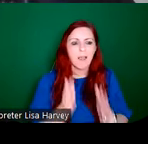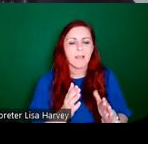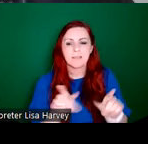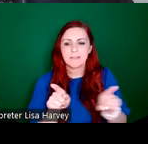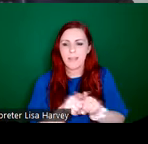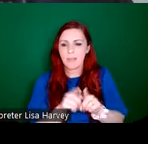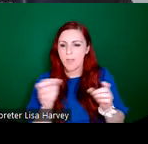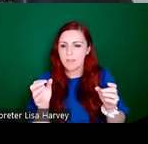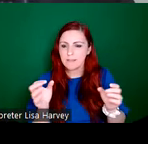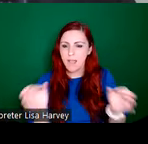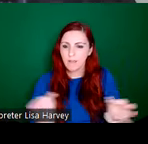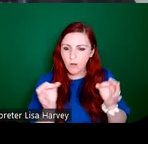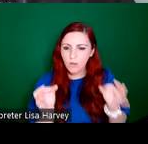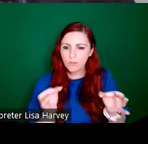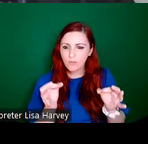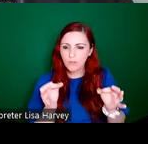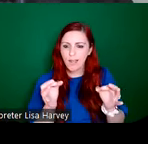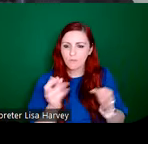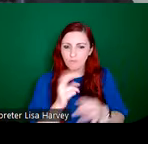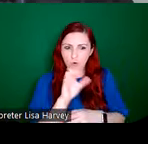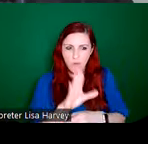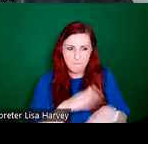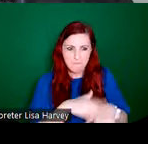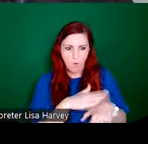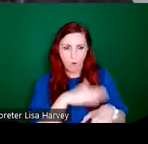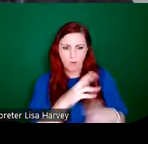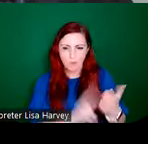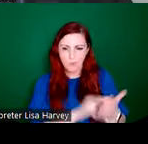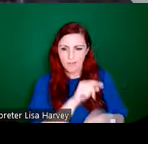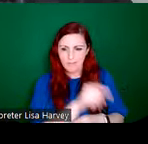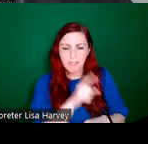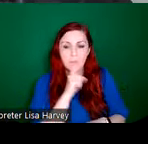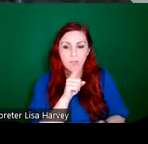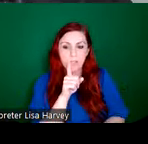rather than workers co-ops. So I would say that the actually the chief source of